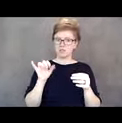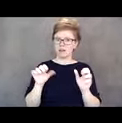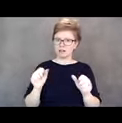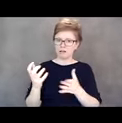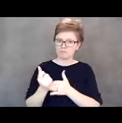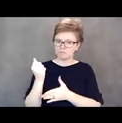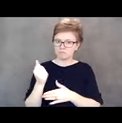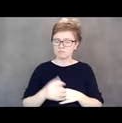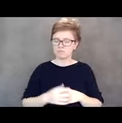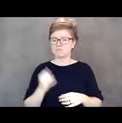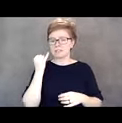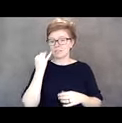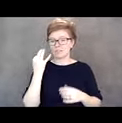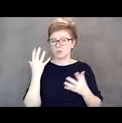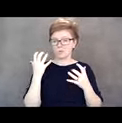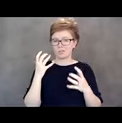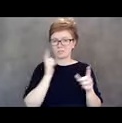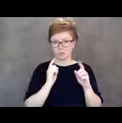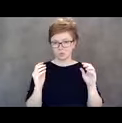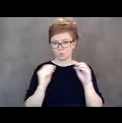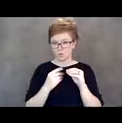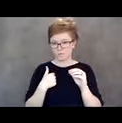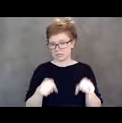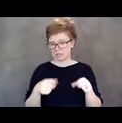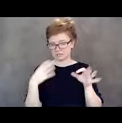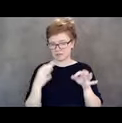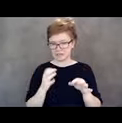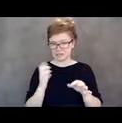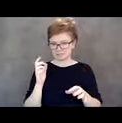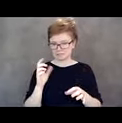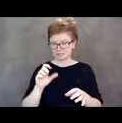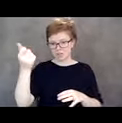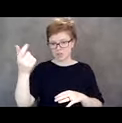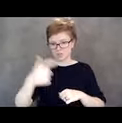about it in the future, I can do it, but, there's a lot of people's stories that are just like mine